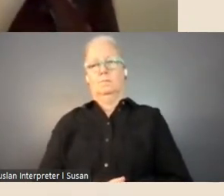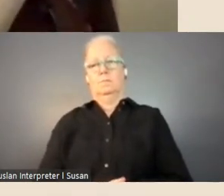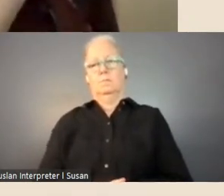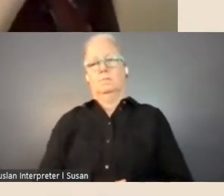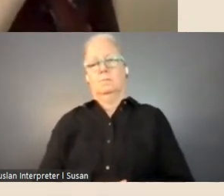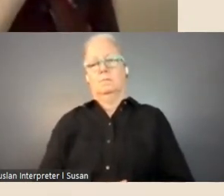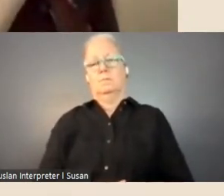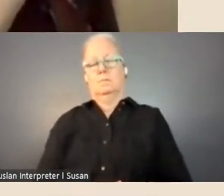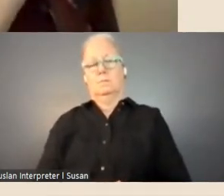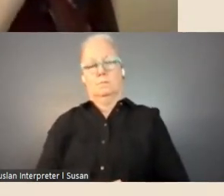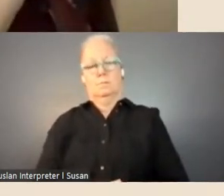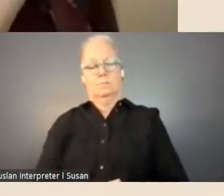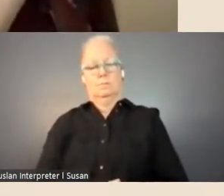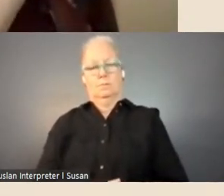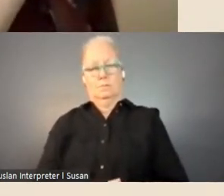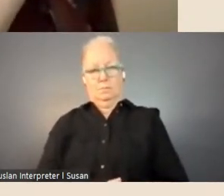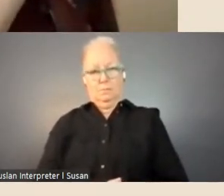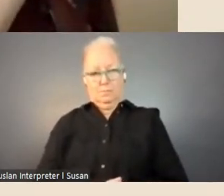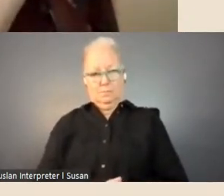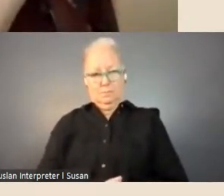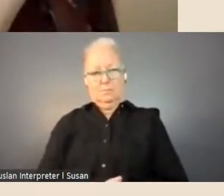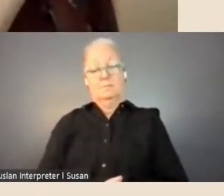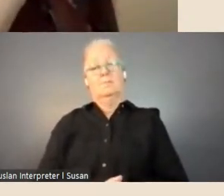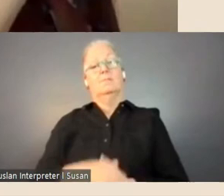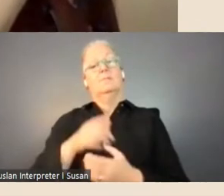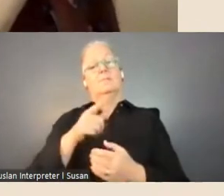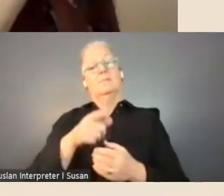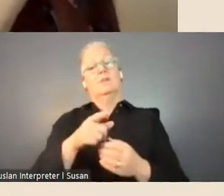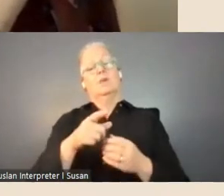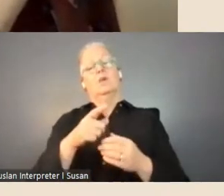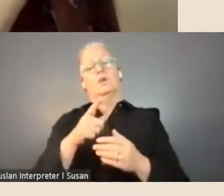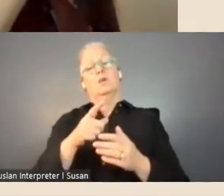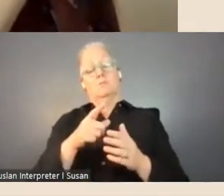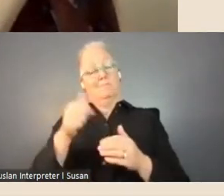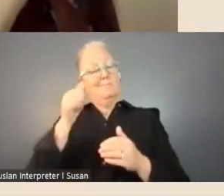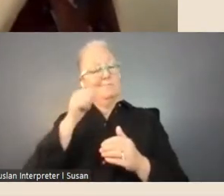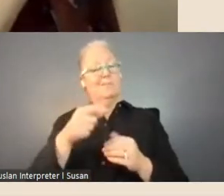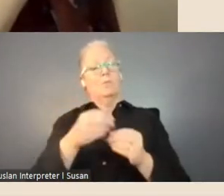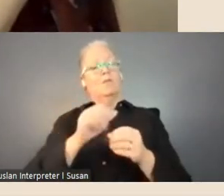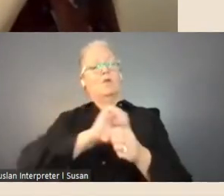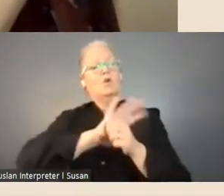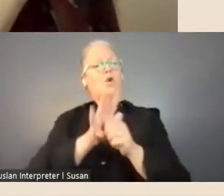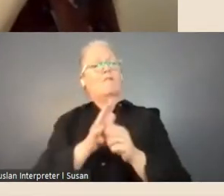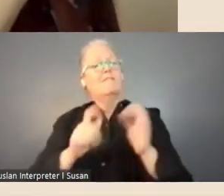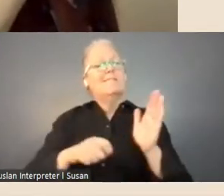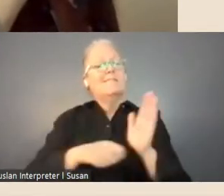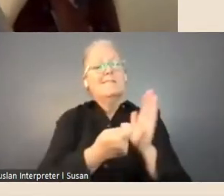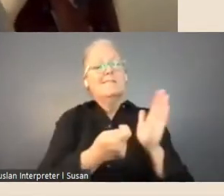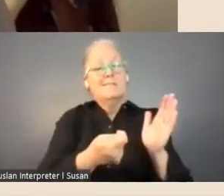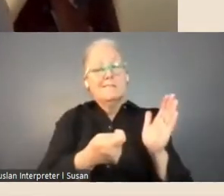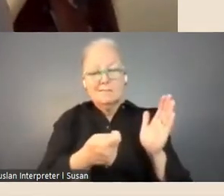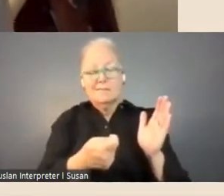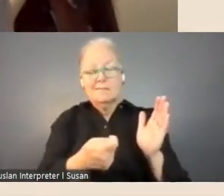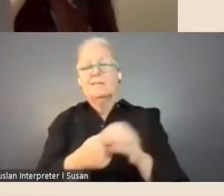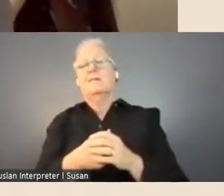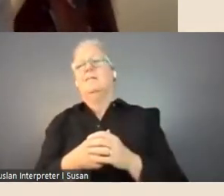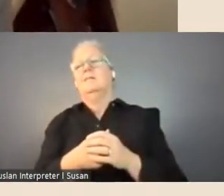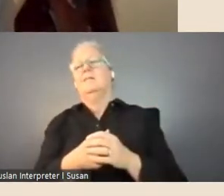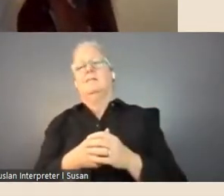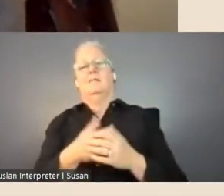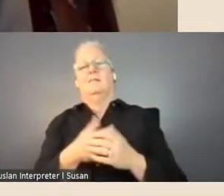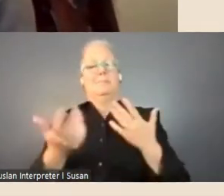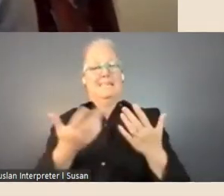'How will COVID lockdowns be treated in terms of, for example, extensions to the fellowship time limits?'